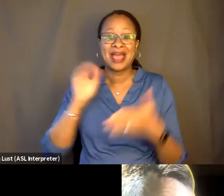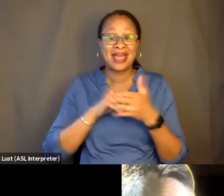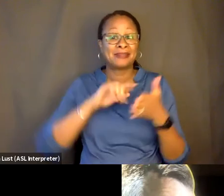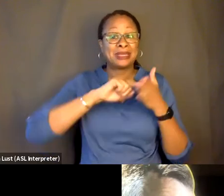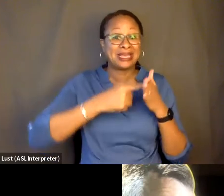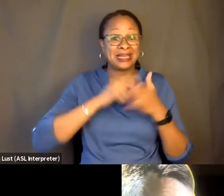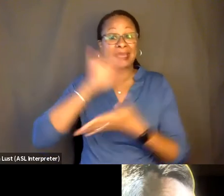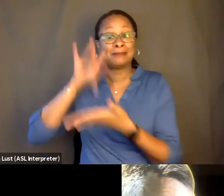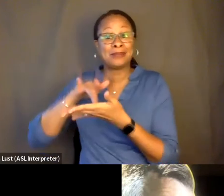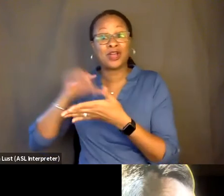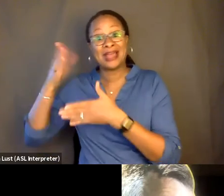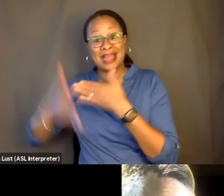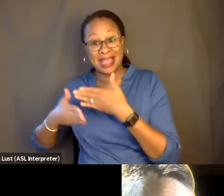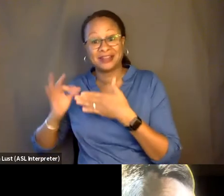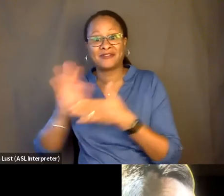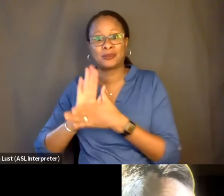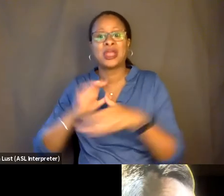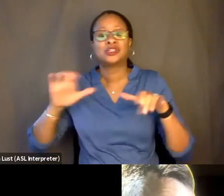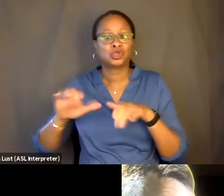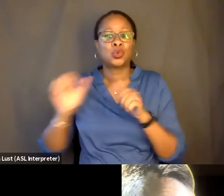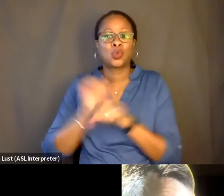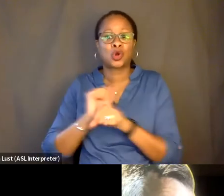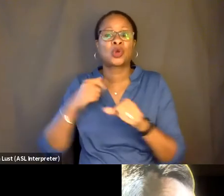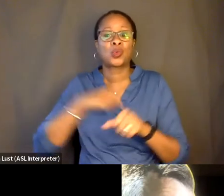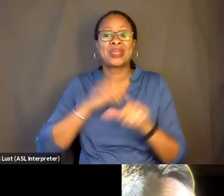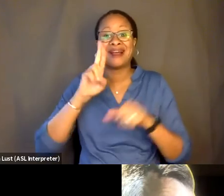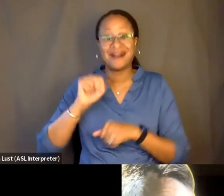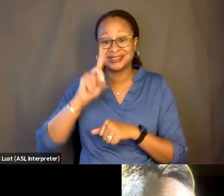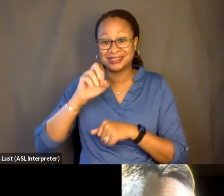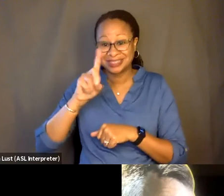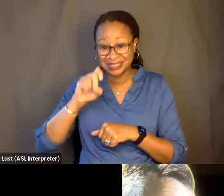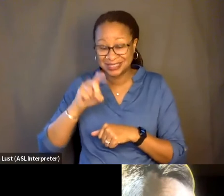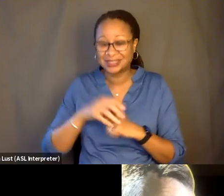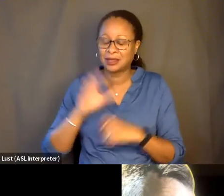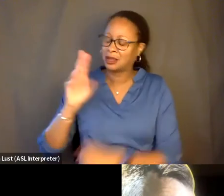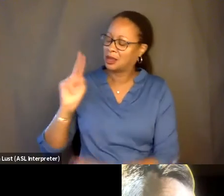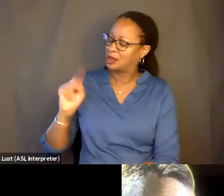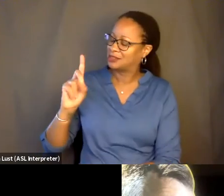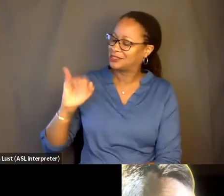work that we undid in-- in a quest for understanding tone.